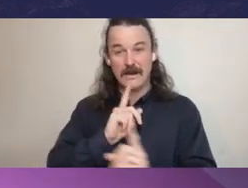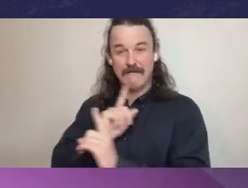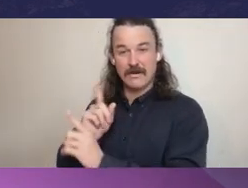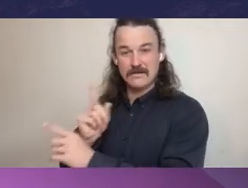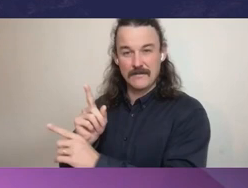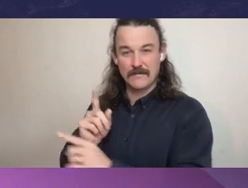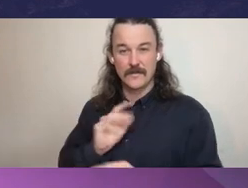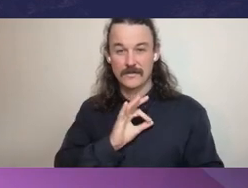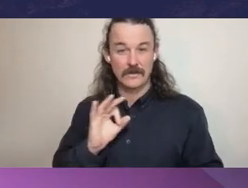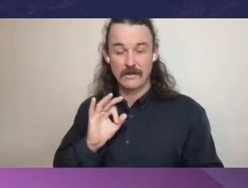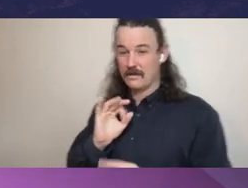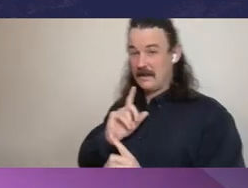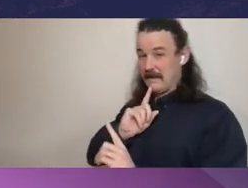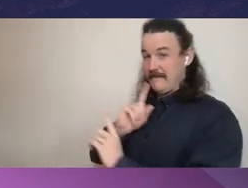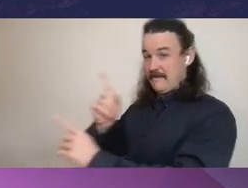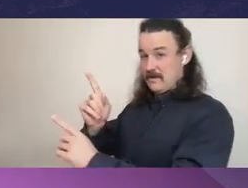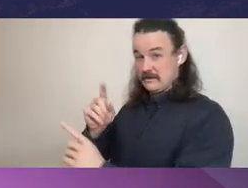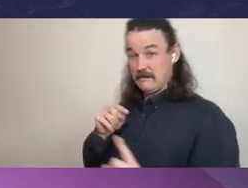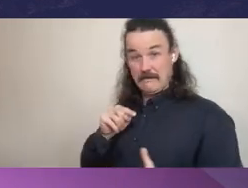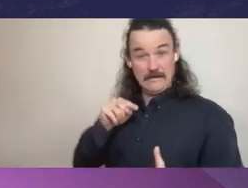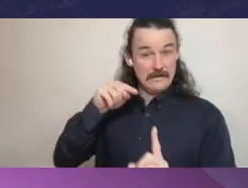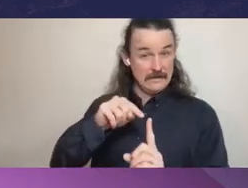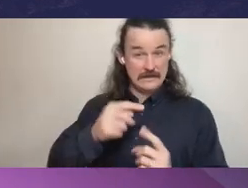that particular matter necessarily serves the public interest.